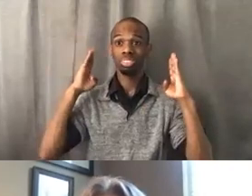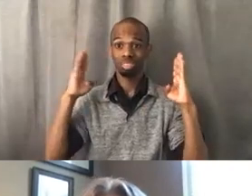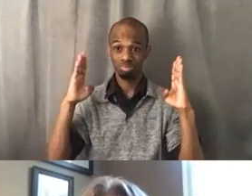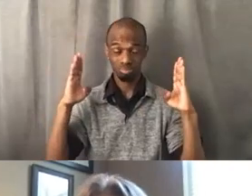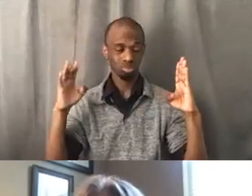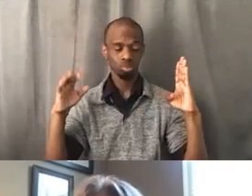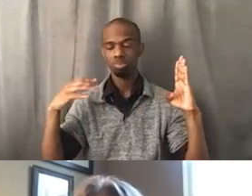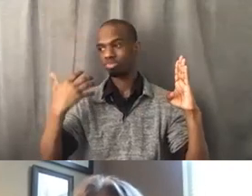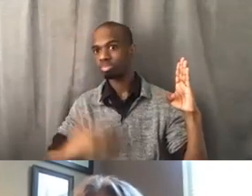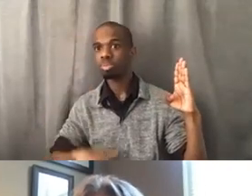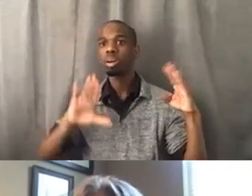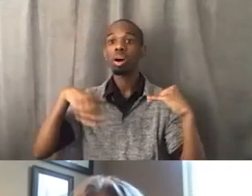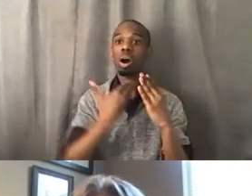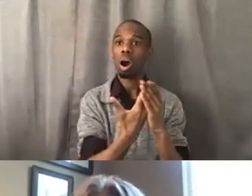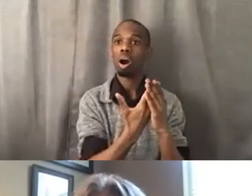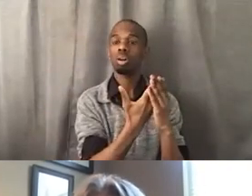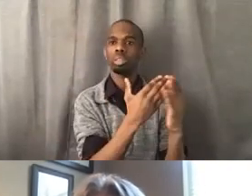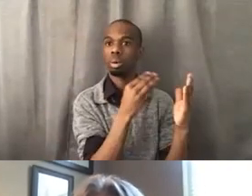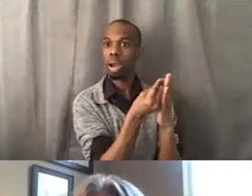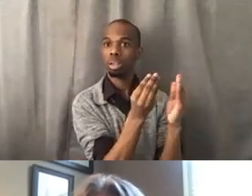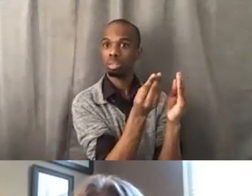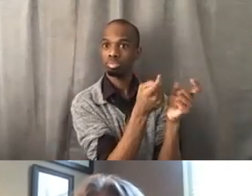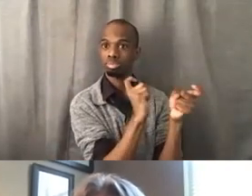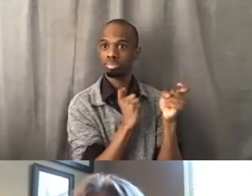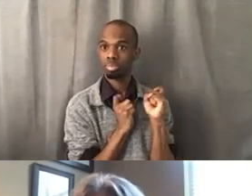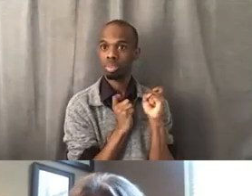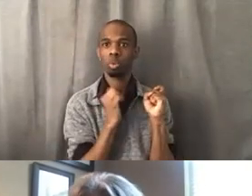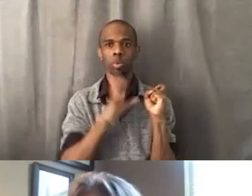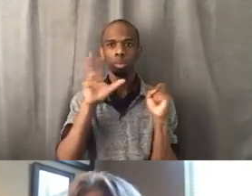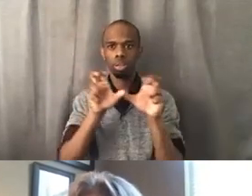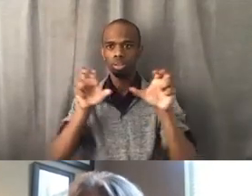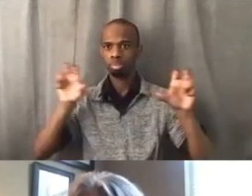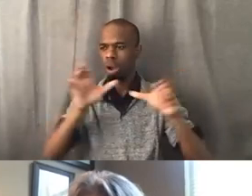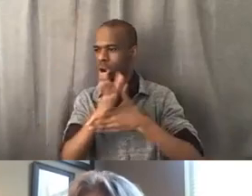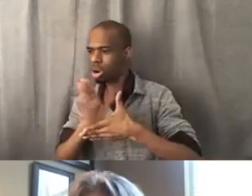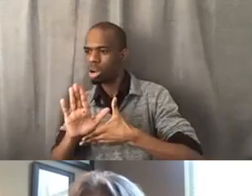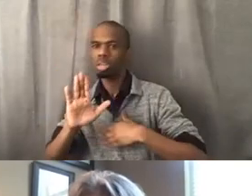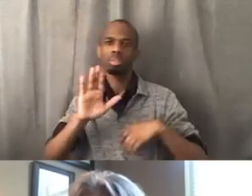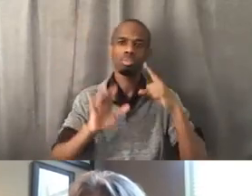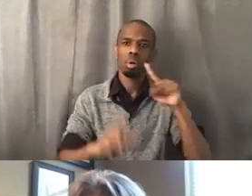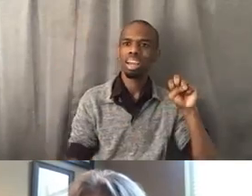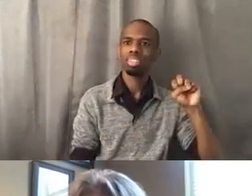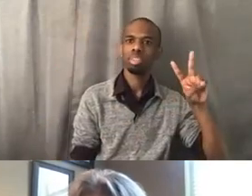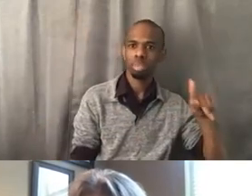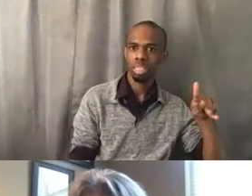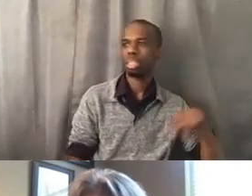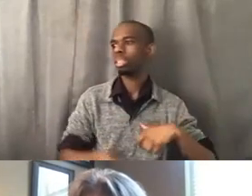all the funds are being split between SVP and taking care of like the back office stuff, and also going to Black Lives Matter as well.